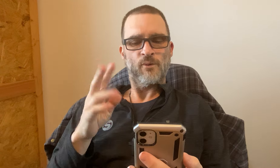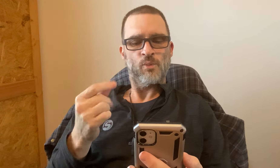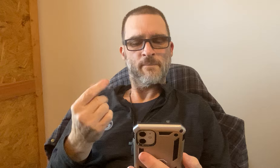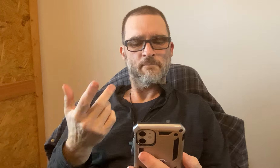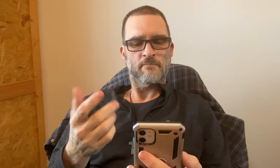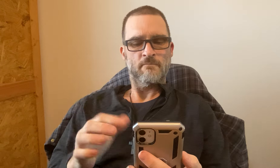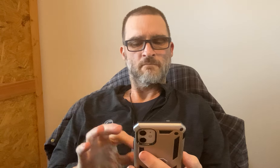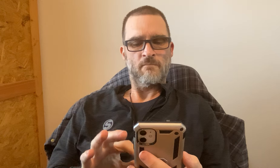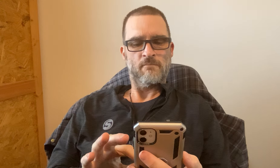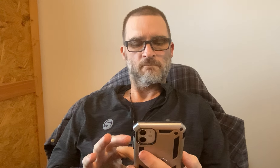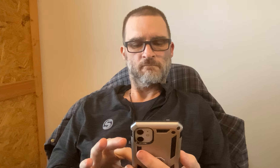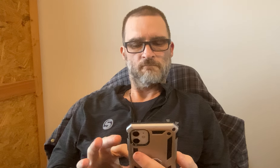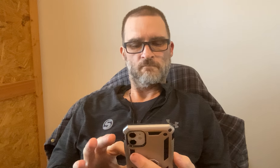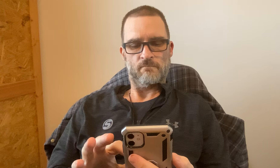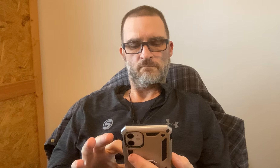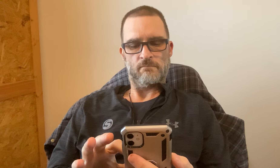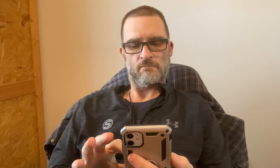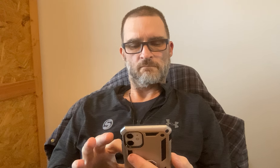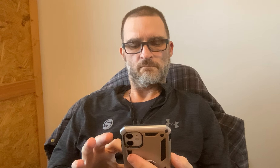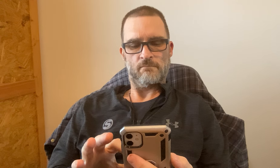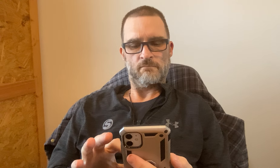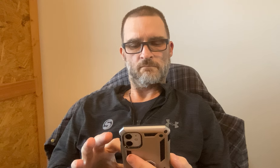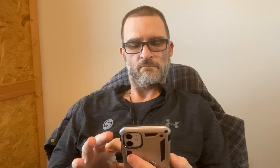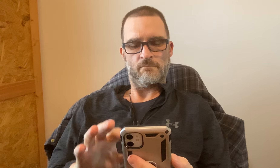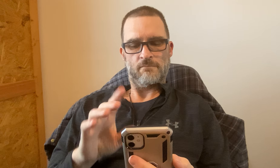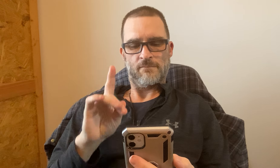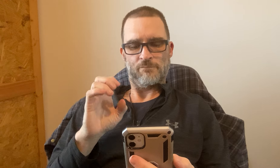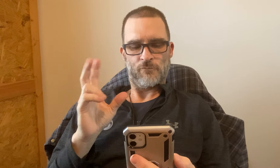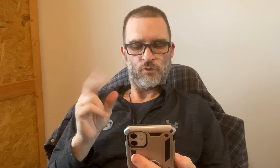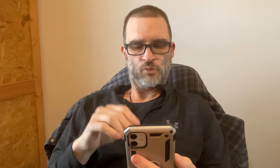I'm looking for February 24th - what's happening on that date.